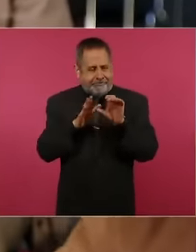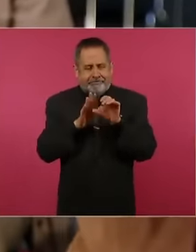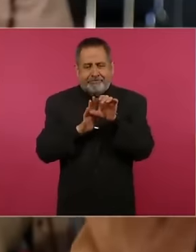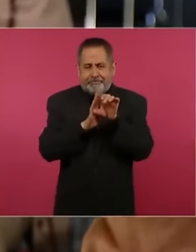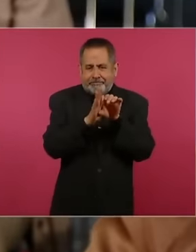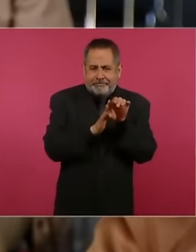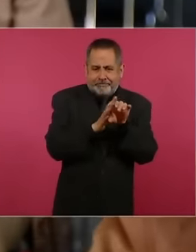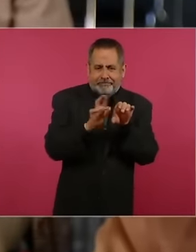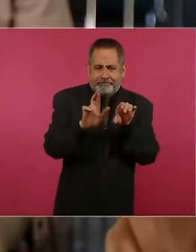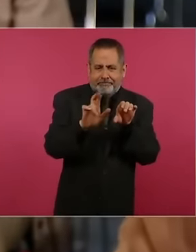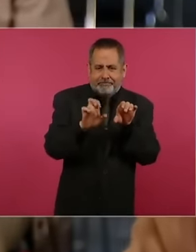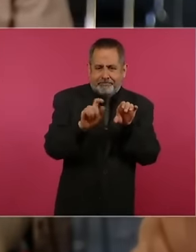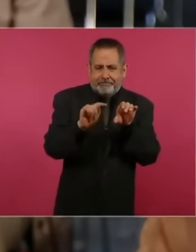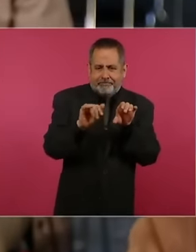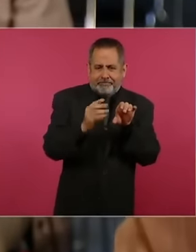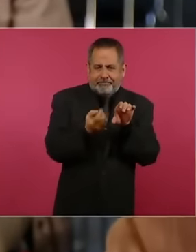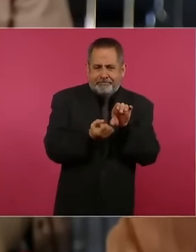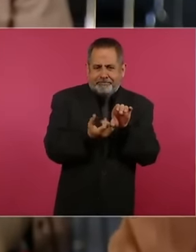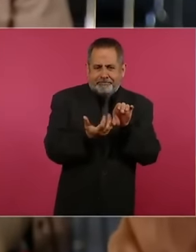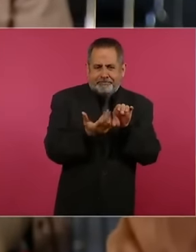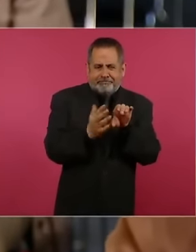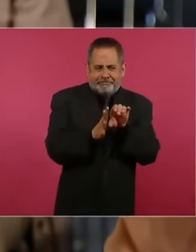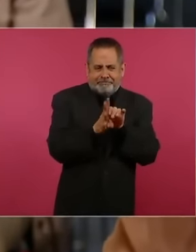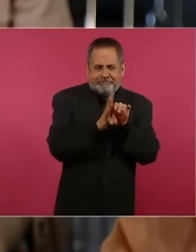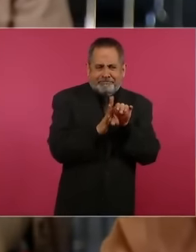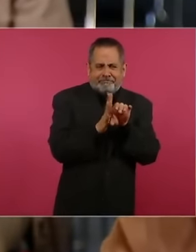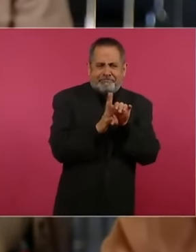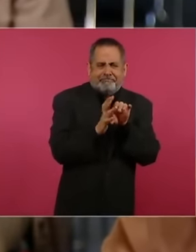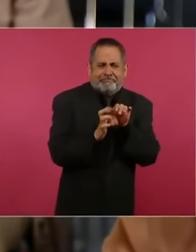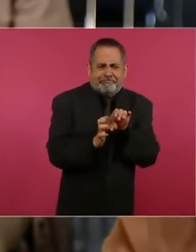which is permanent, it is permanent blindness, but which can explain a little of that so that